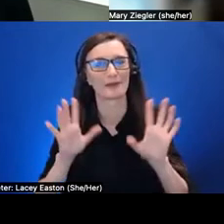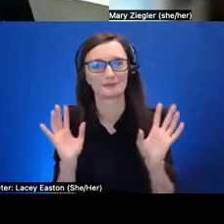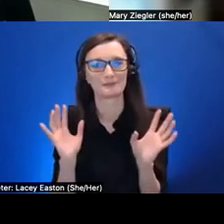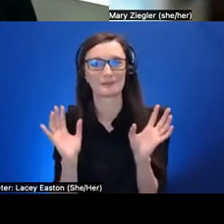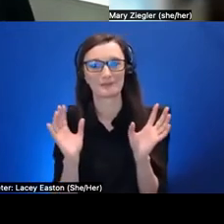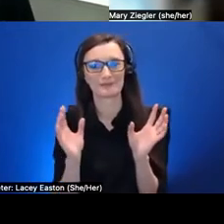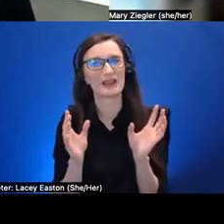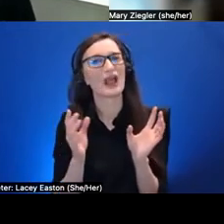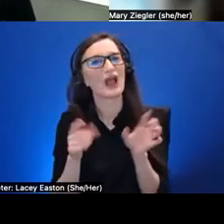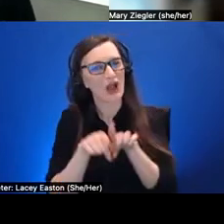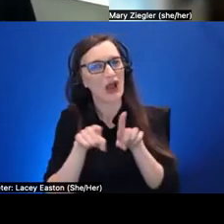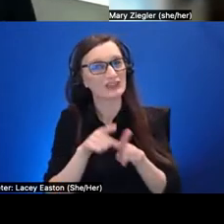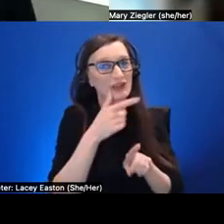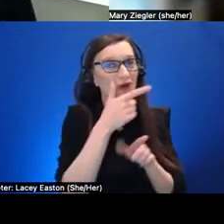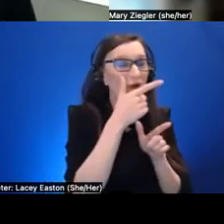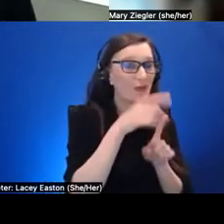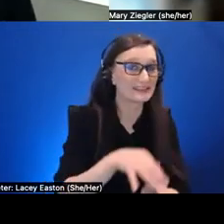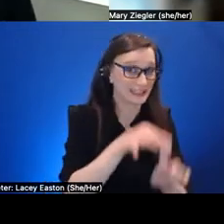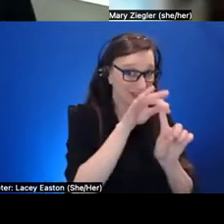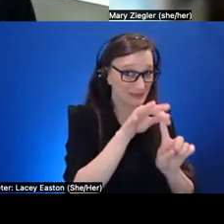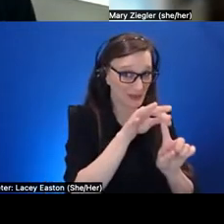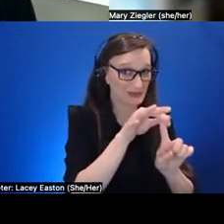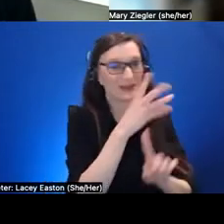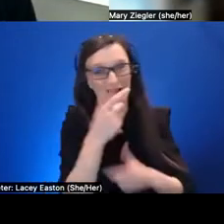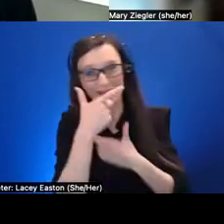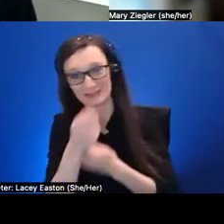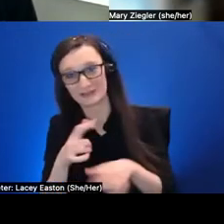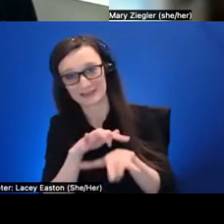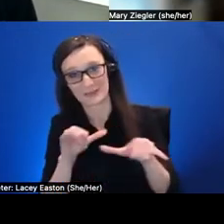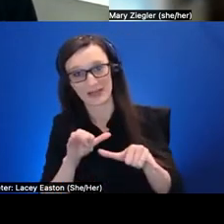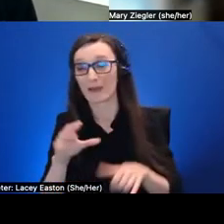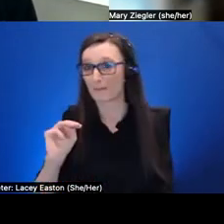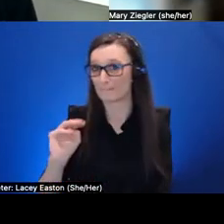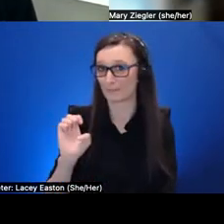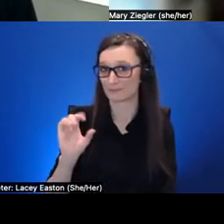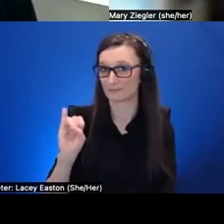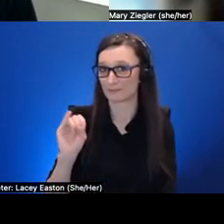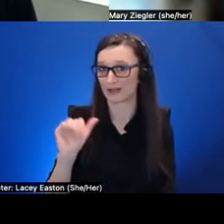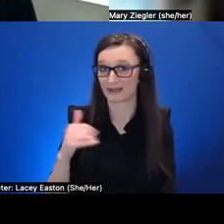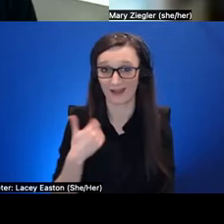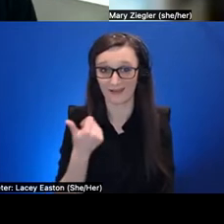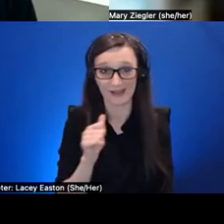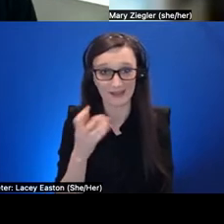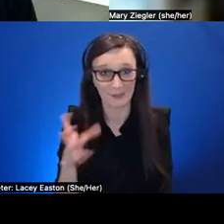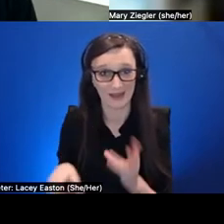as well and i think and i invite melissa as well she has any anecdotes to share about that to do so